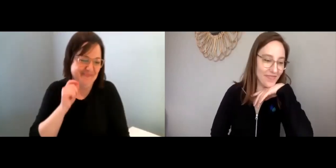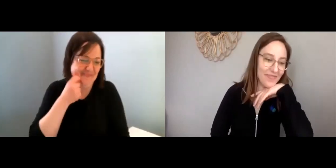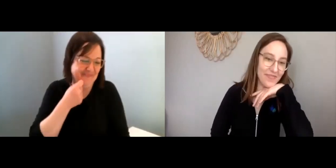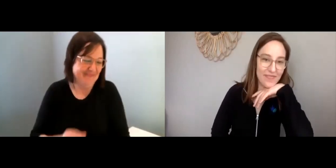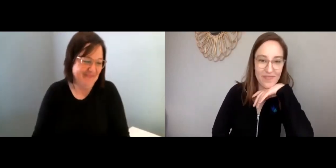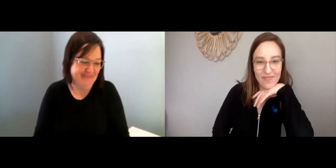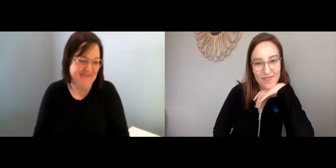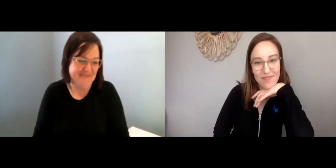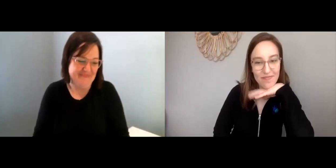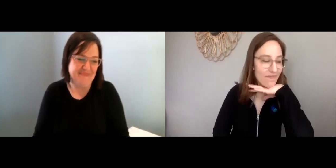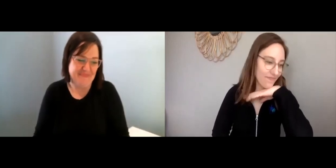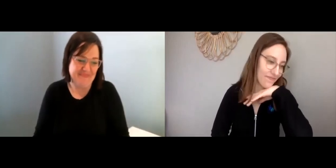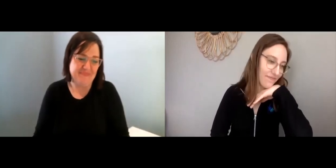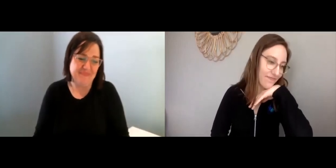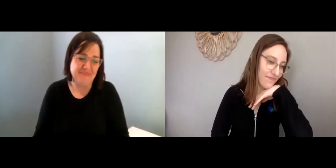Lisa: Awesome.